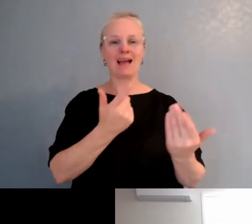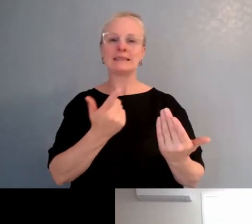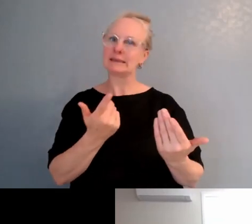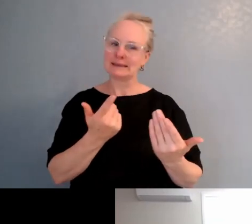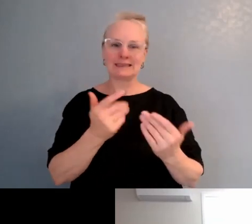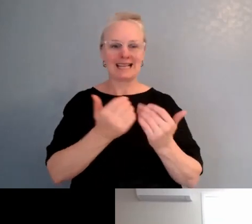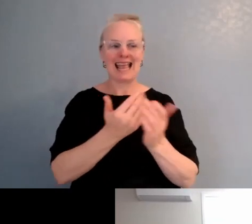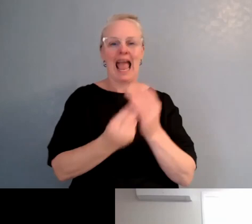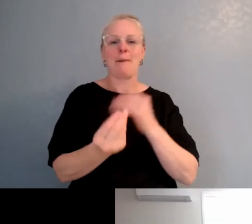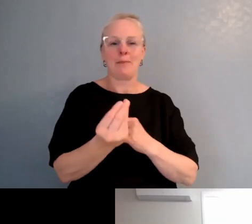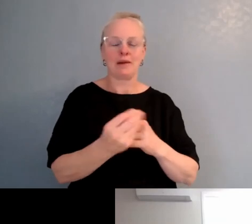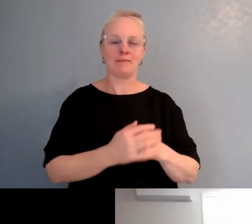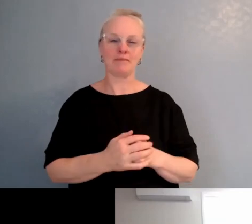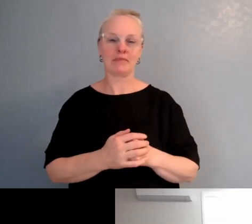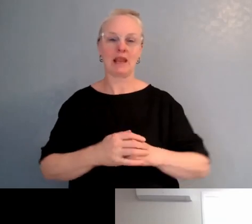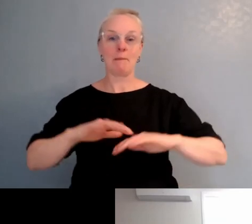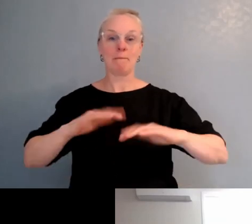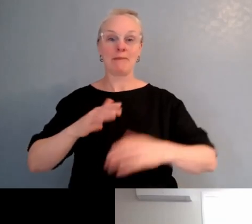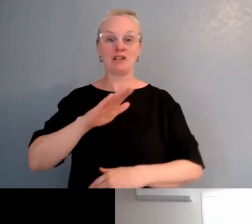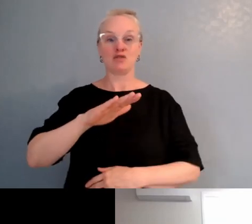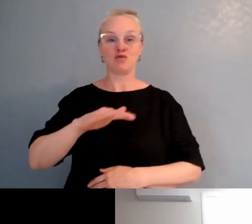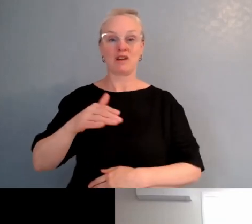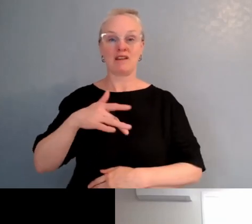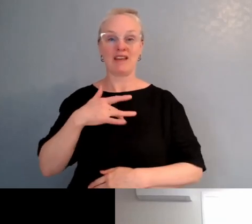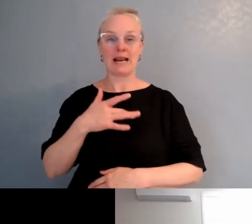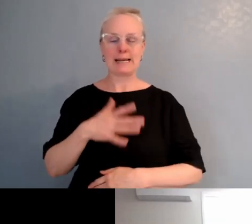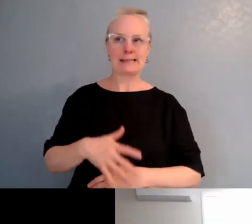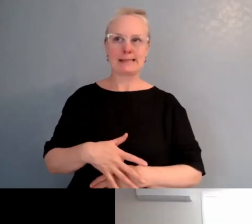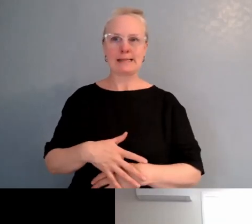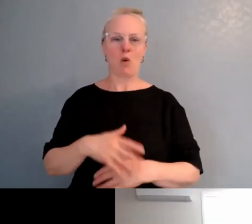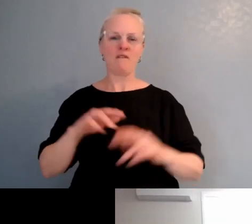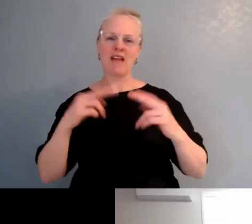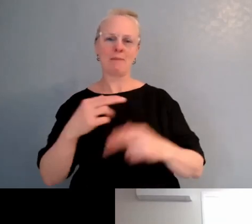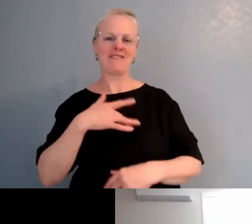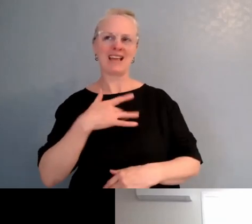"I'm not strong enough here, so I'm gonna leave the Māori medium pathway at that point," and then it's hard to get them back.